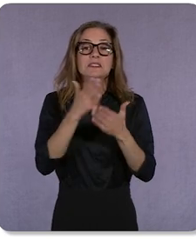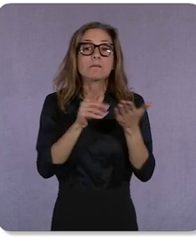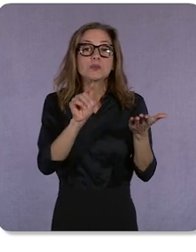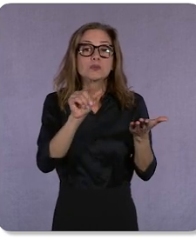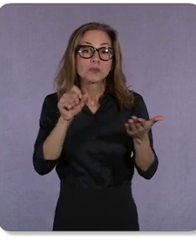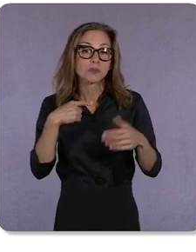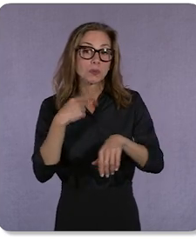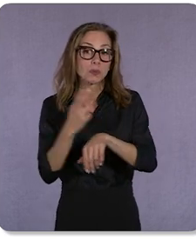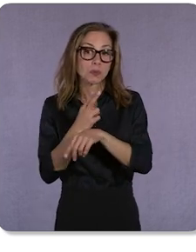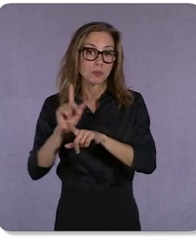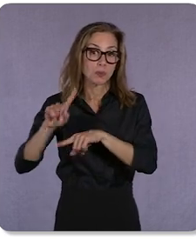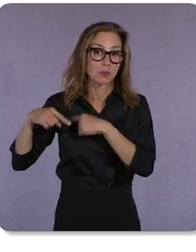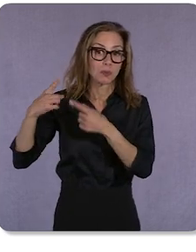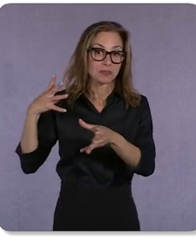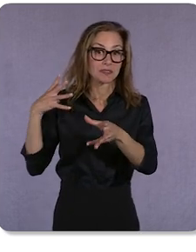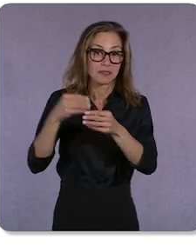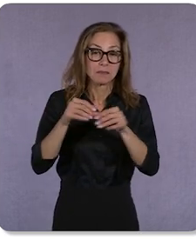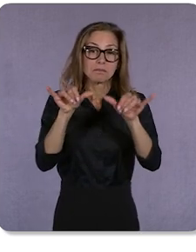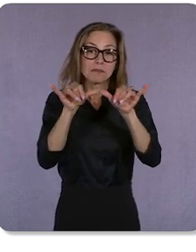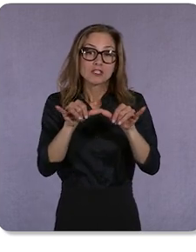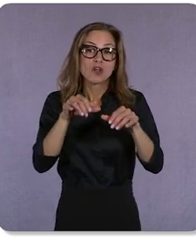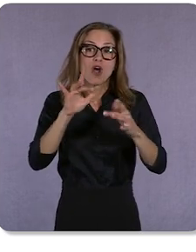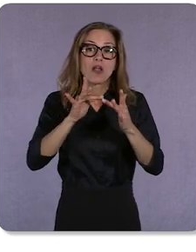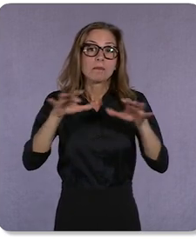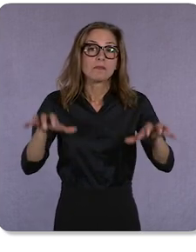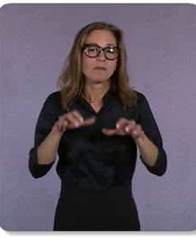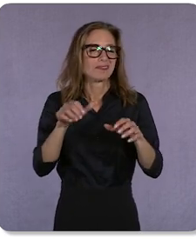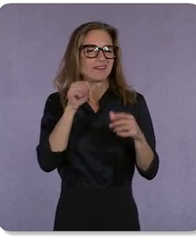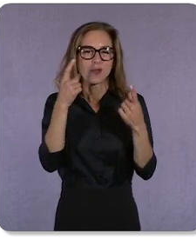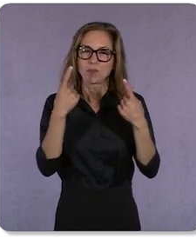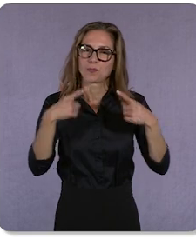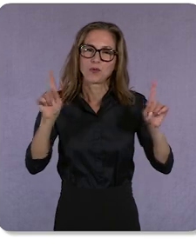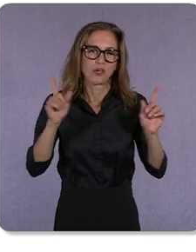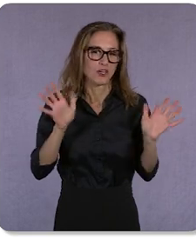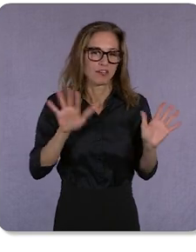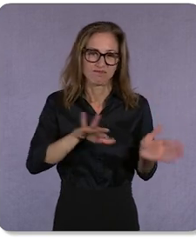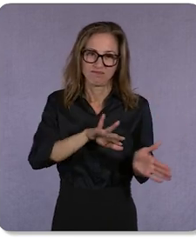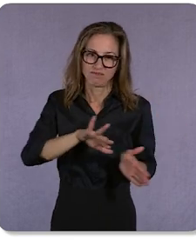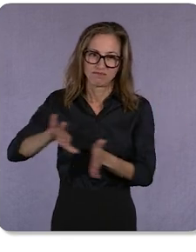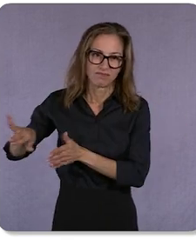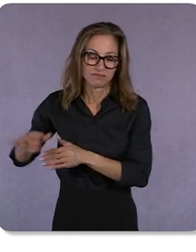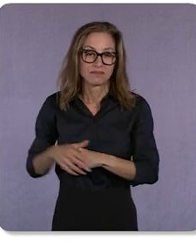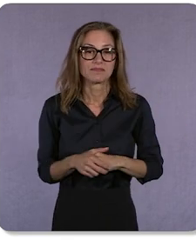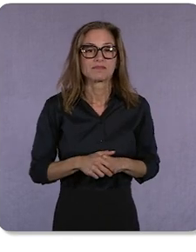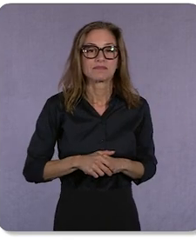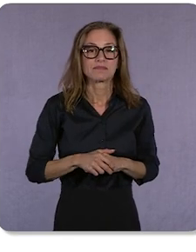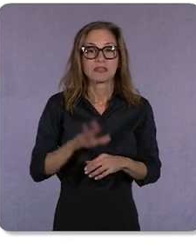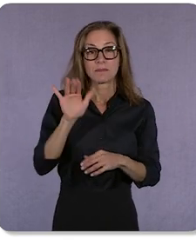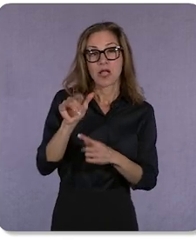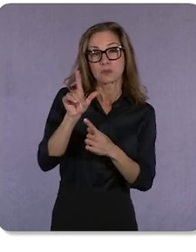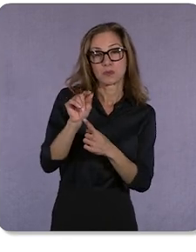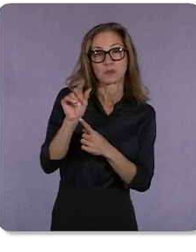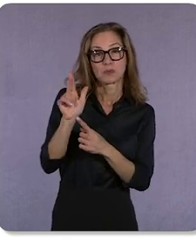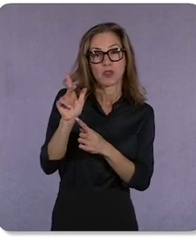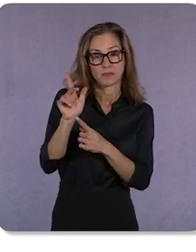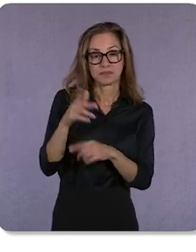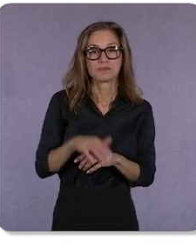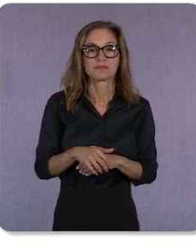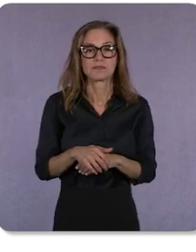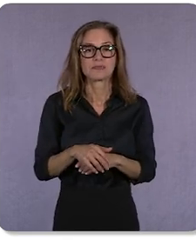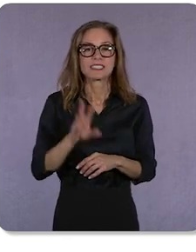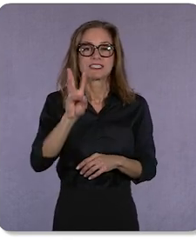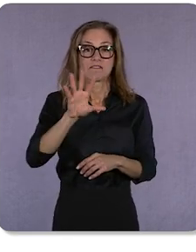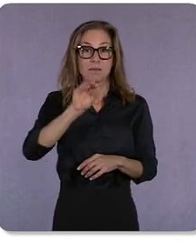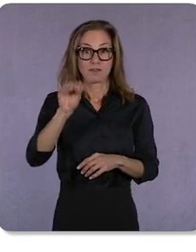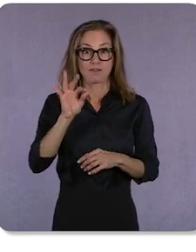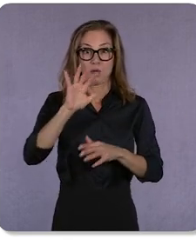performance simply won’t work any more. By 2023, 65% of the world’s population